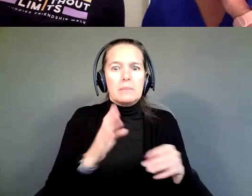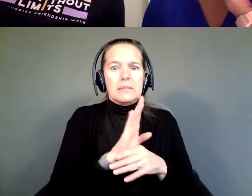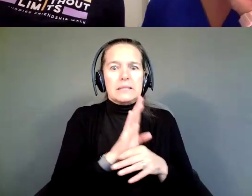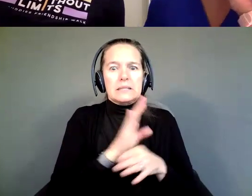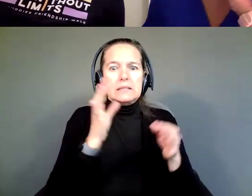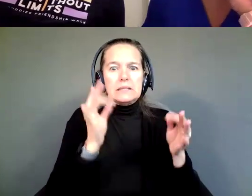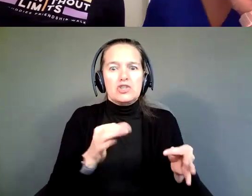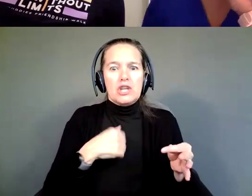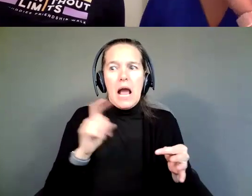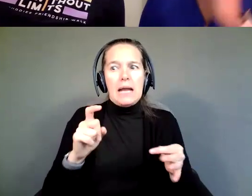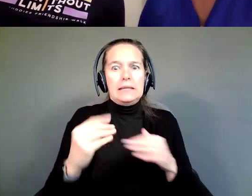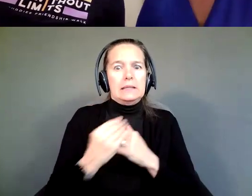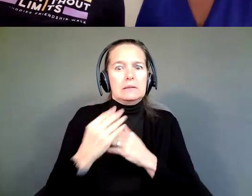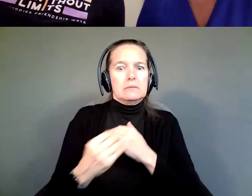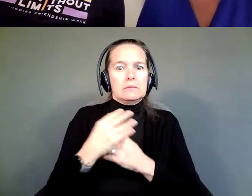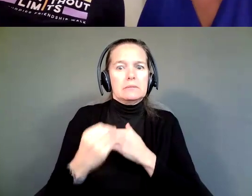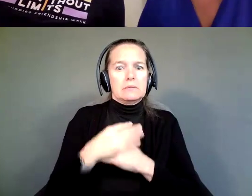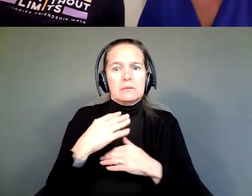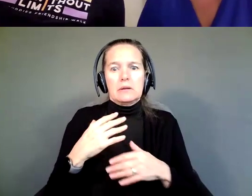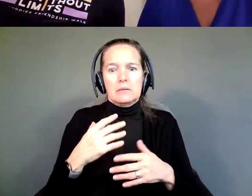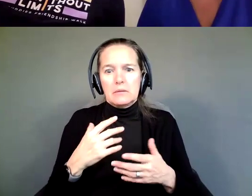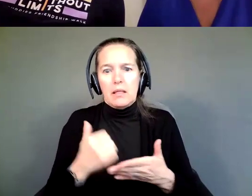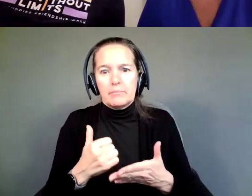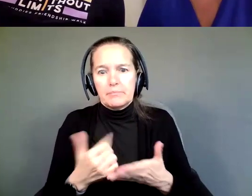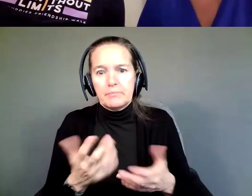and I need professional guidance.